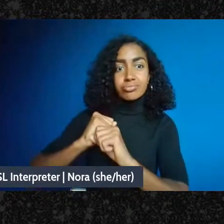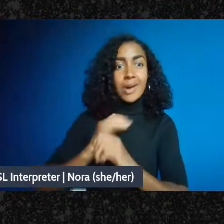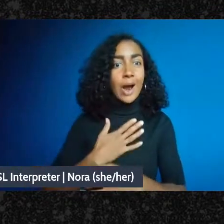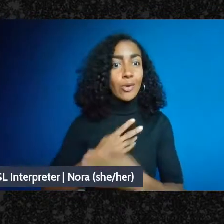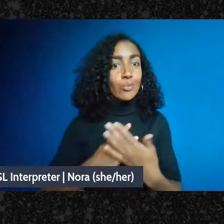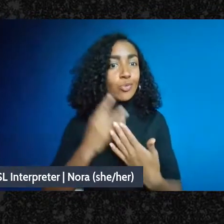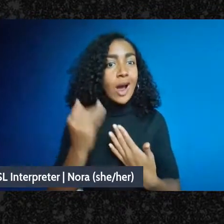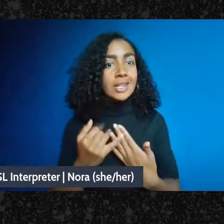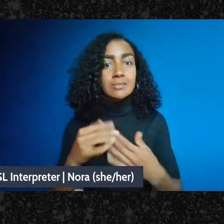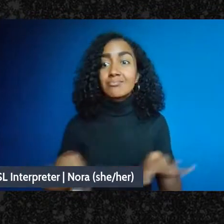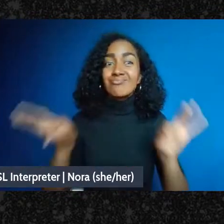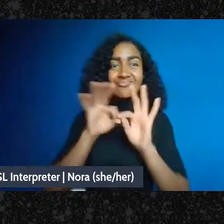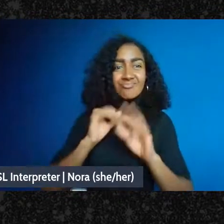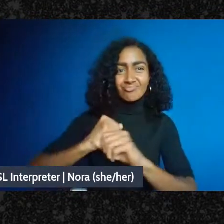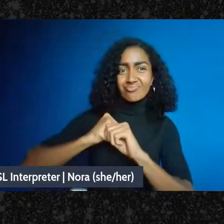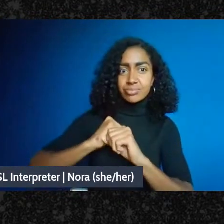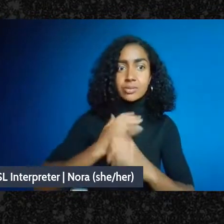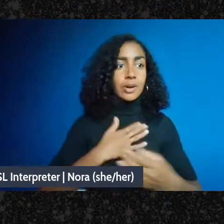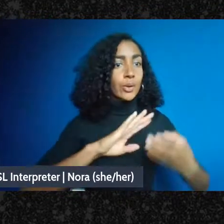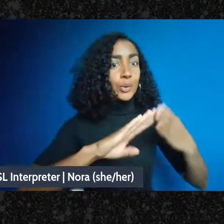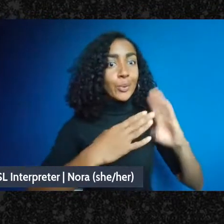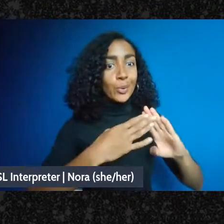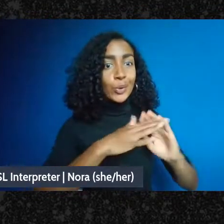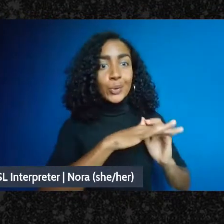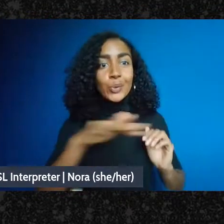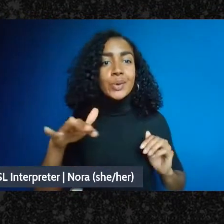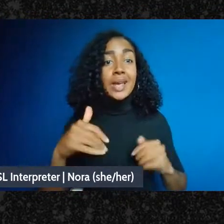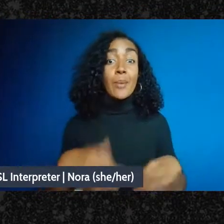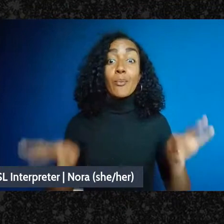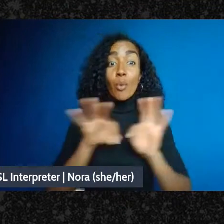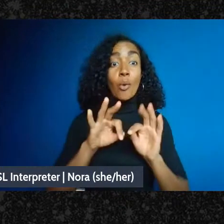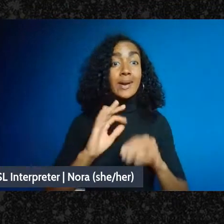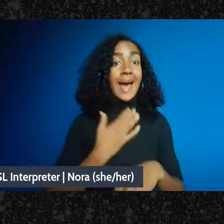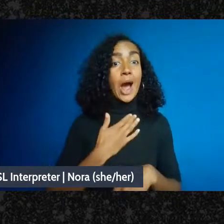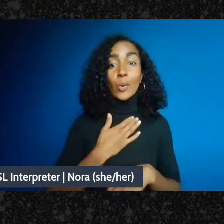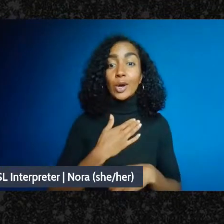that's important to making our mutually work, not something that's around for a month,